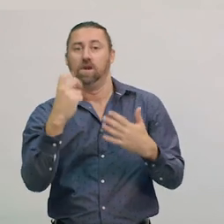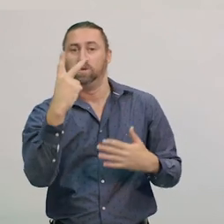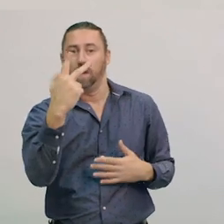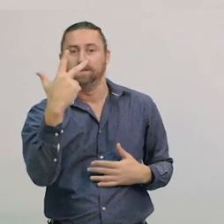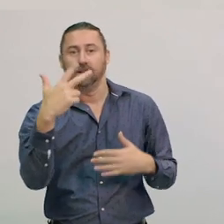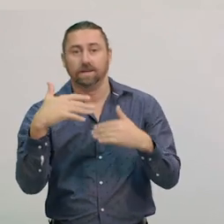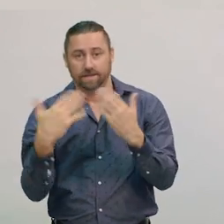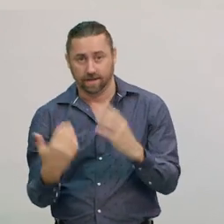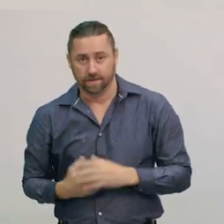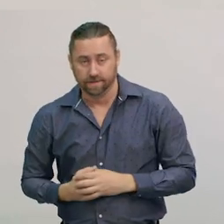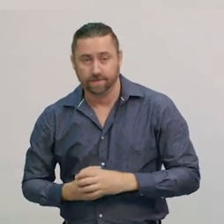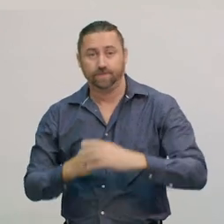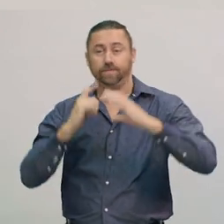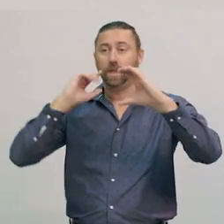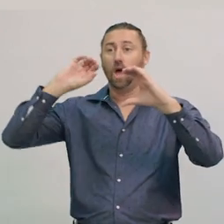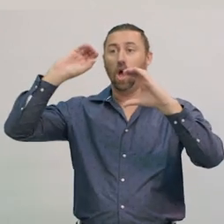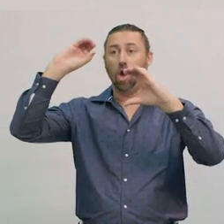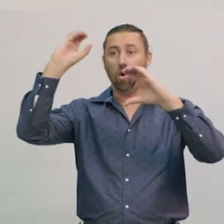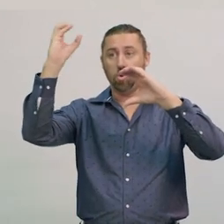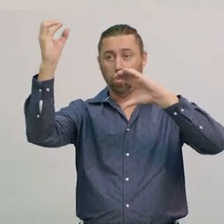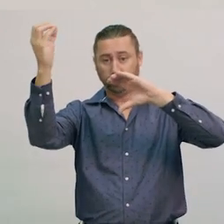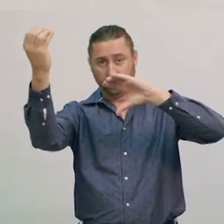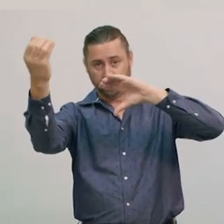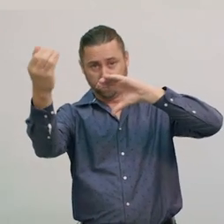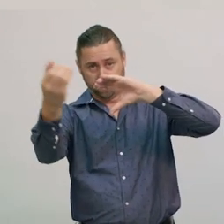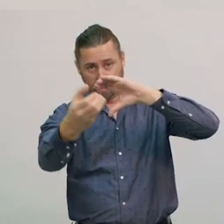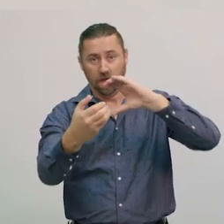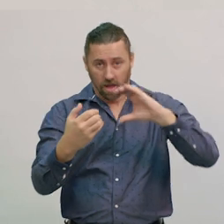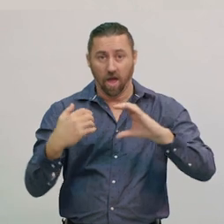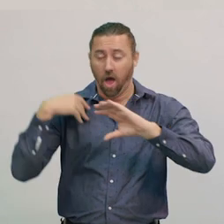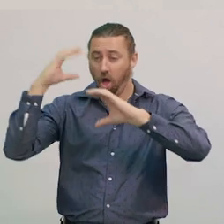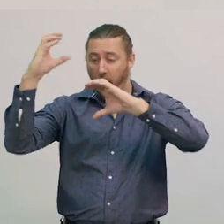As the Moon’s rotation is synchronised, we can only see one side of the Moon